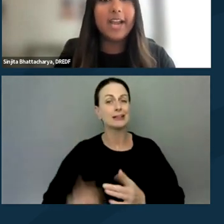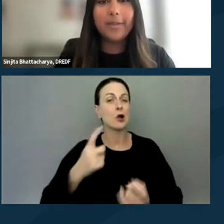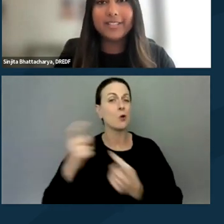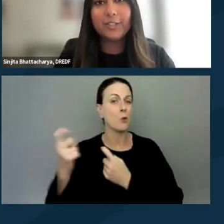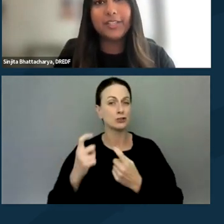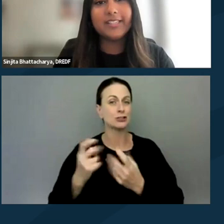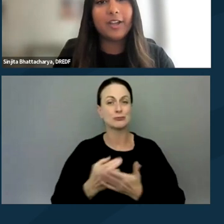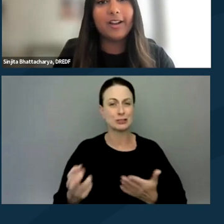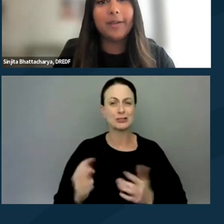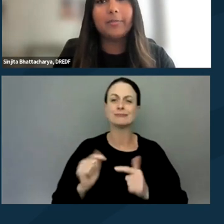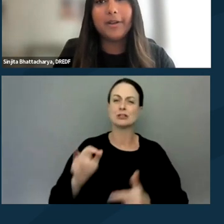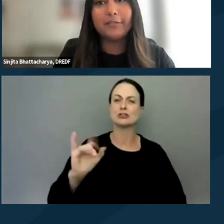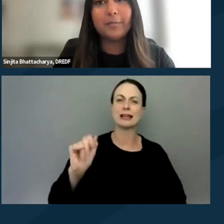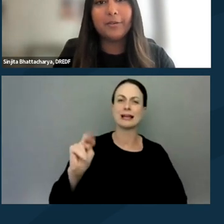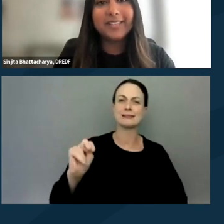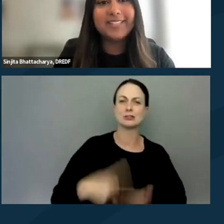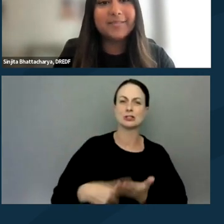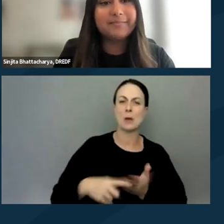Now, pass it to Jillian to talk about preparing for a protest.